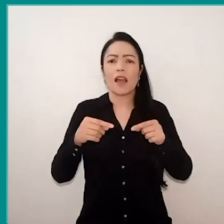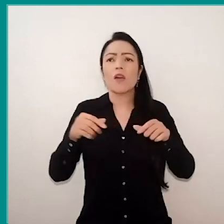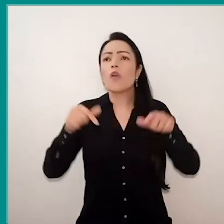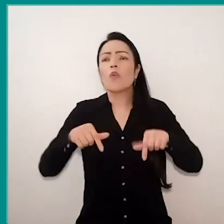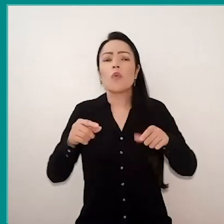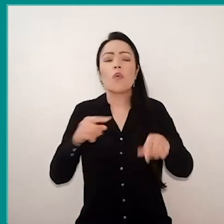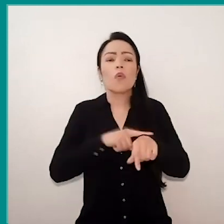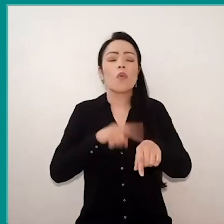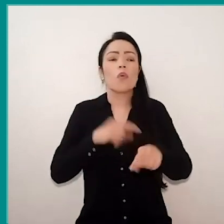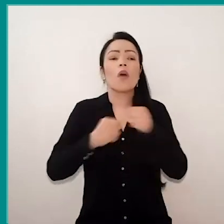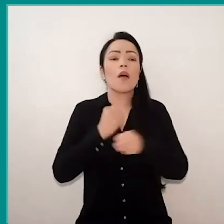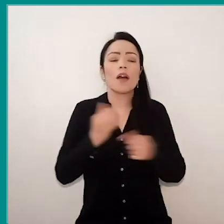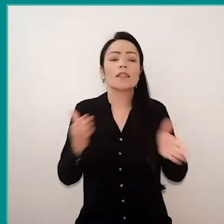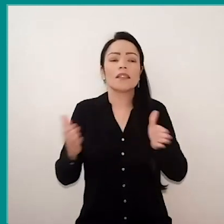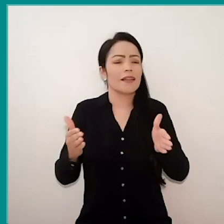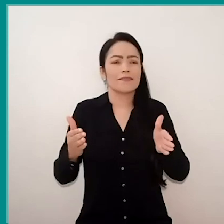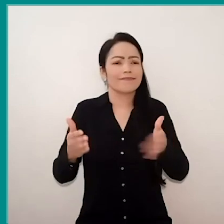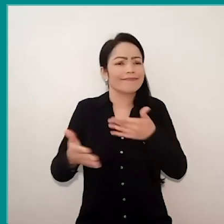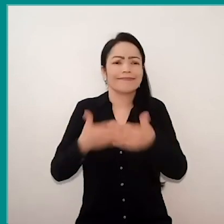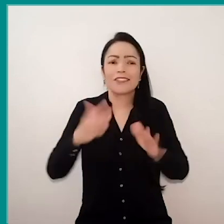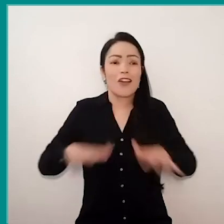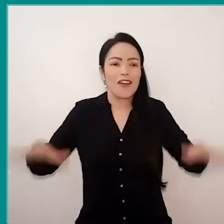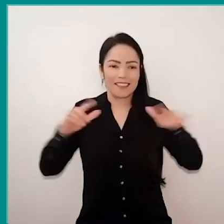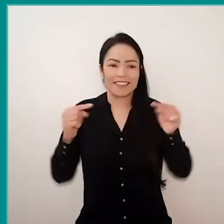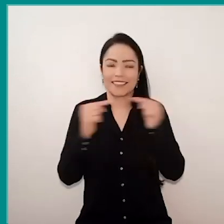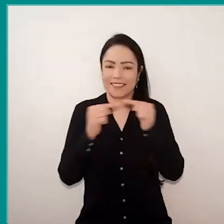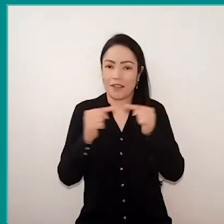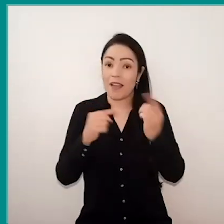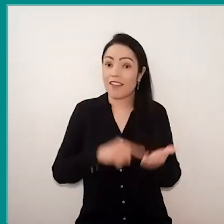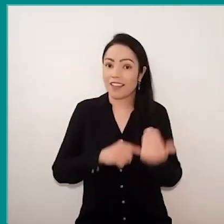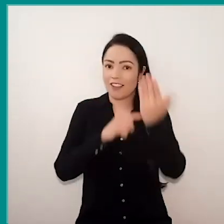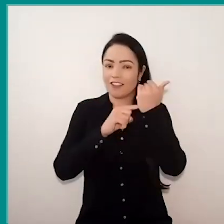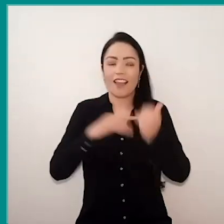he already talked about his look from technology, how it should be thought in the classroom.